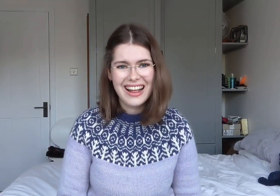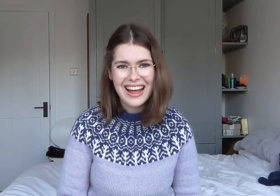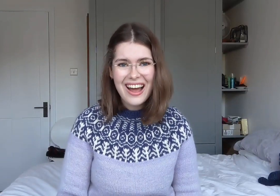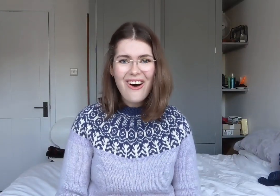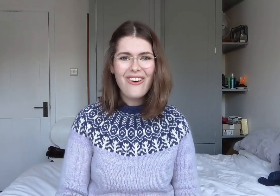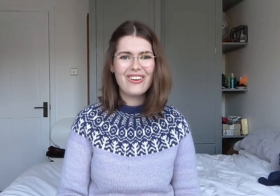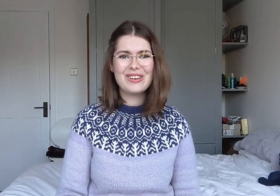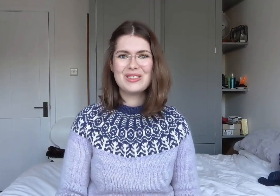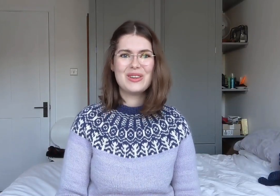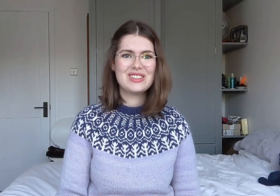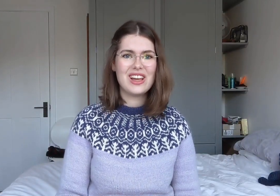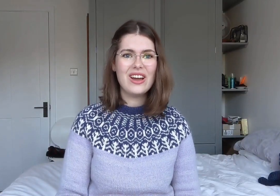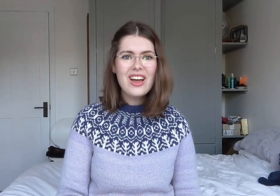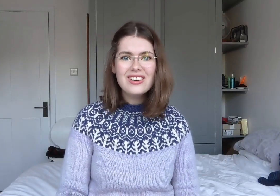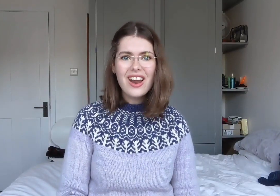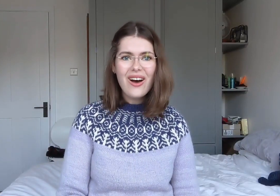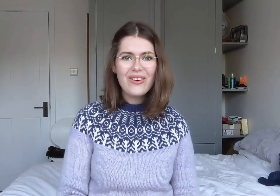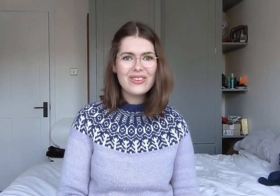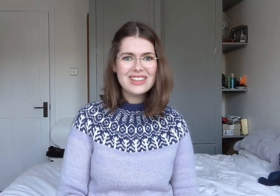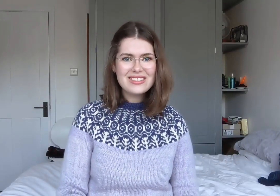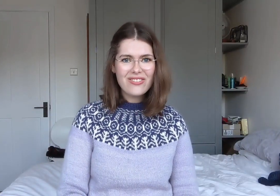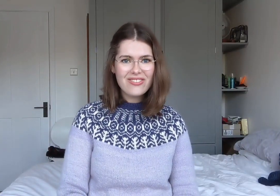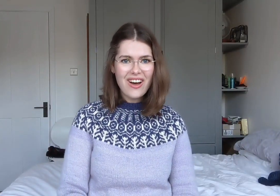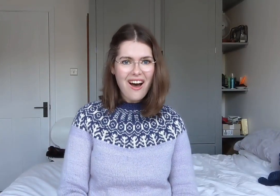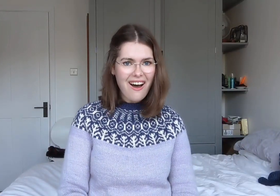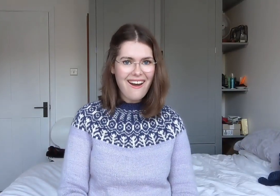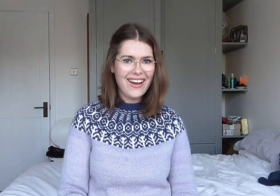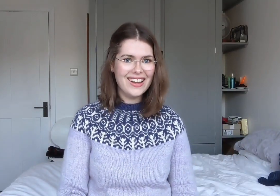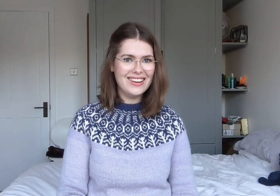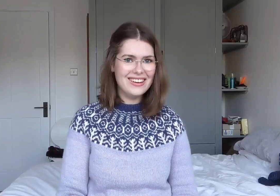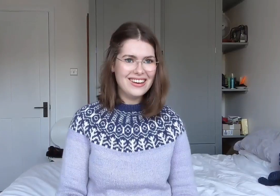Or am I supposed to go 'No, it's fine!'